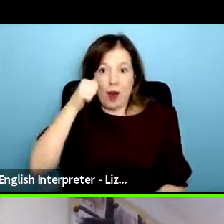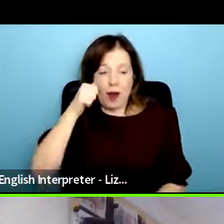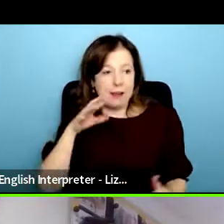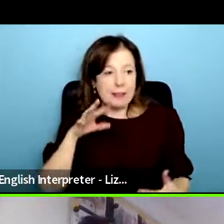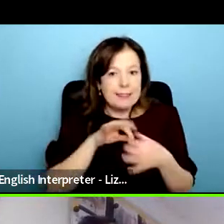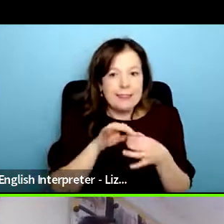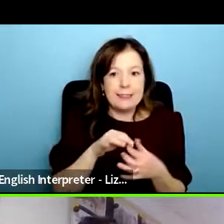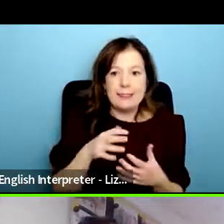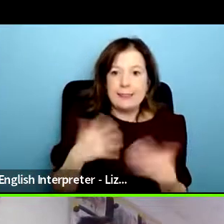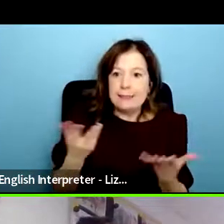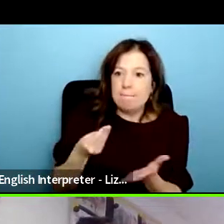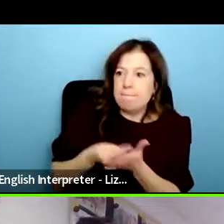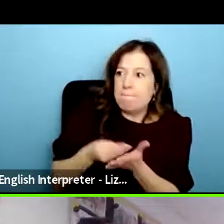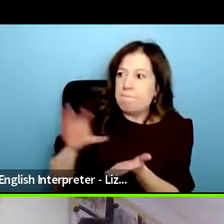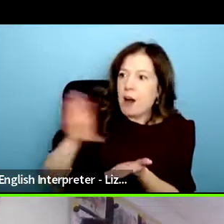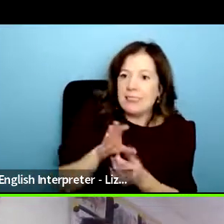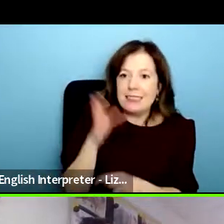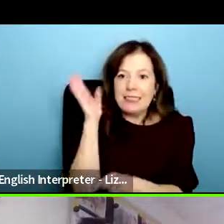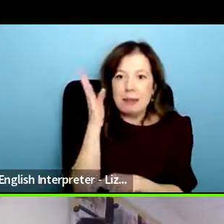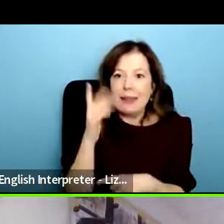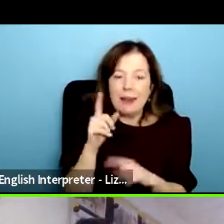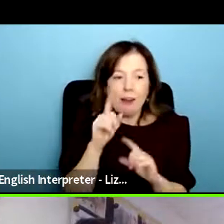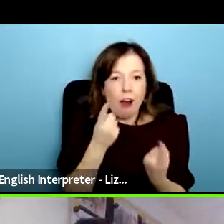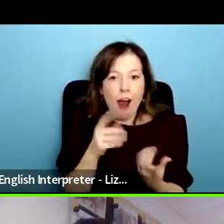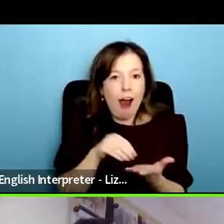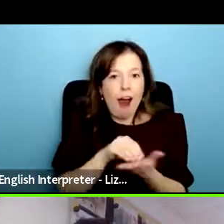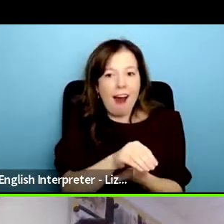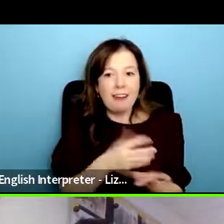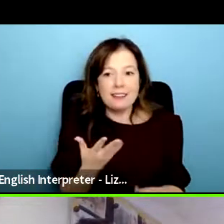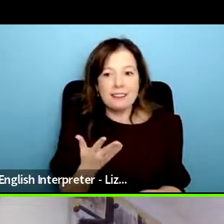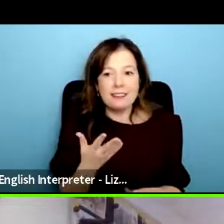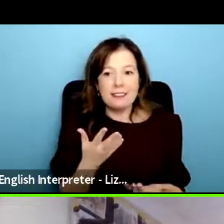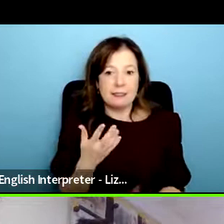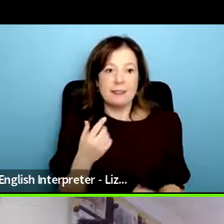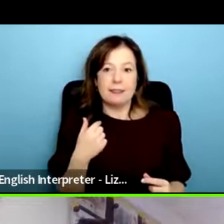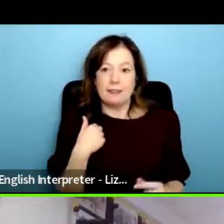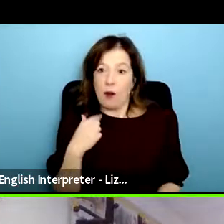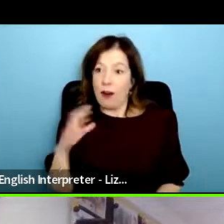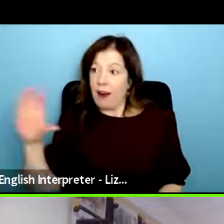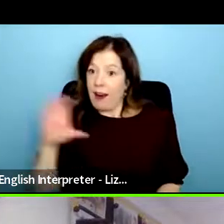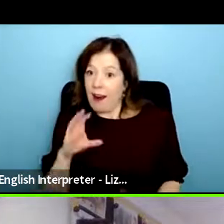to the speakers so when we get it would they pay them something to come and speak but at times when